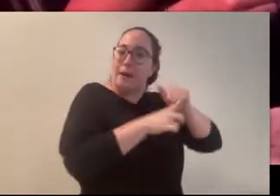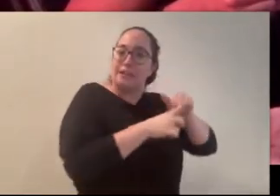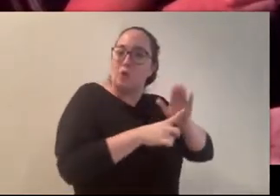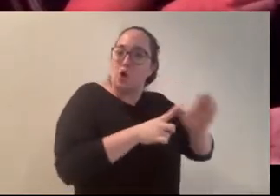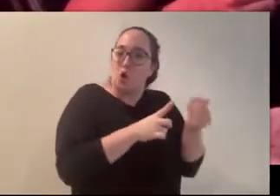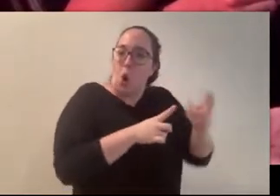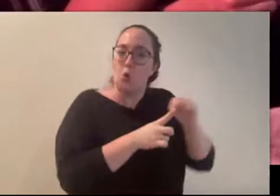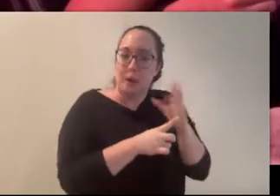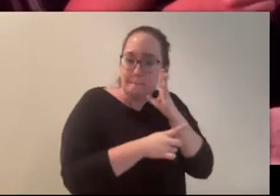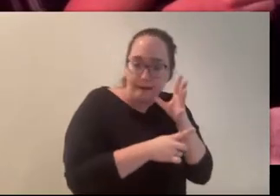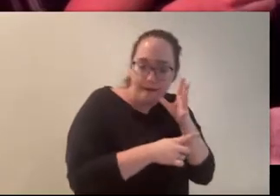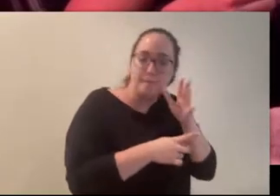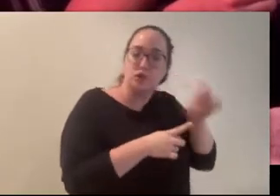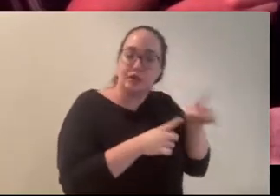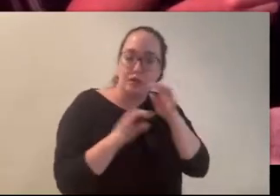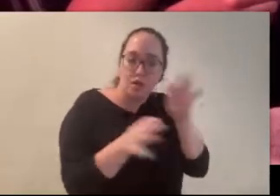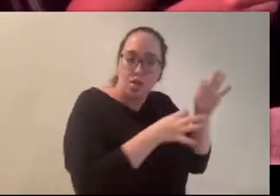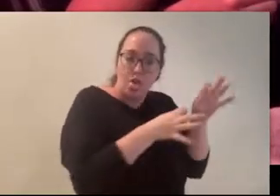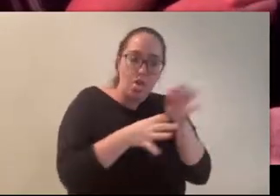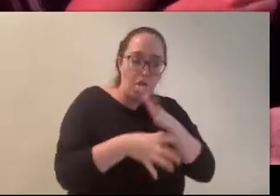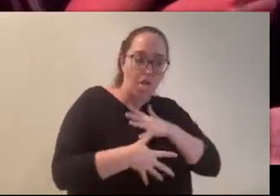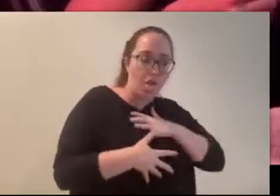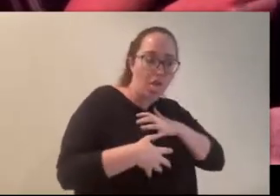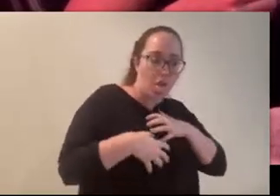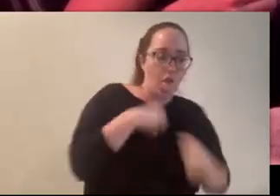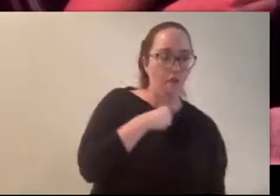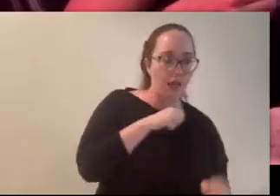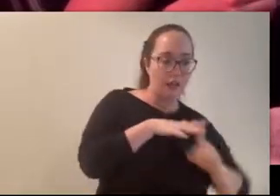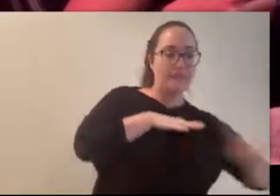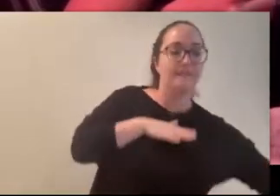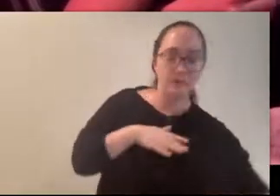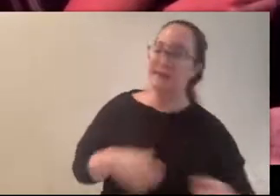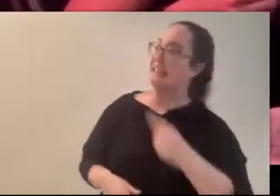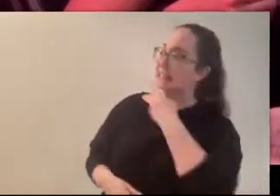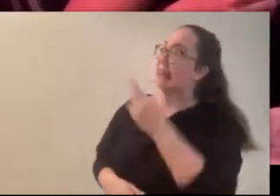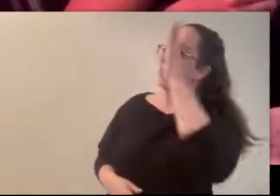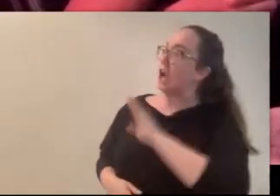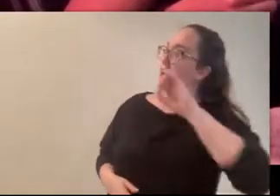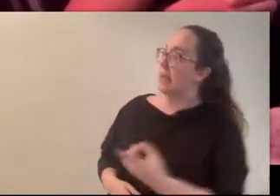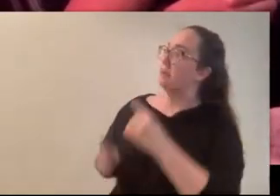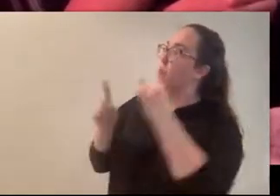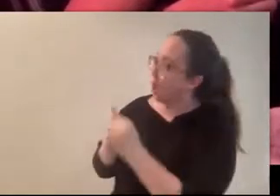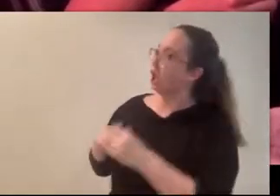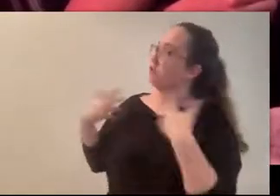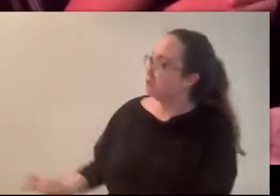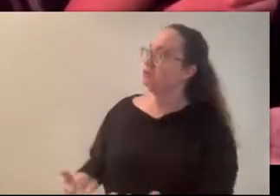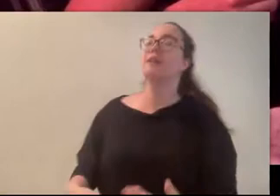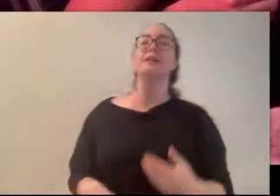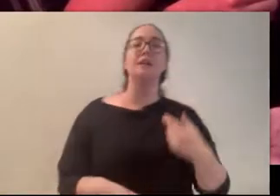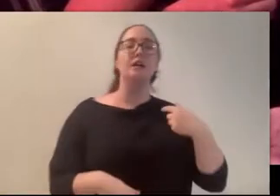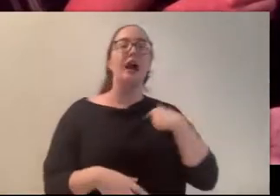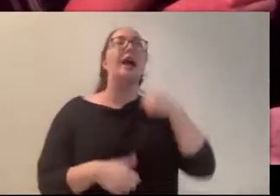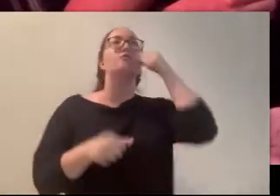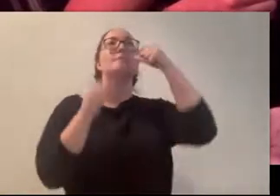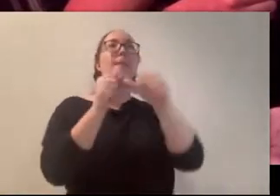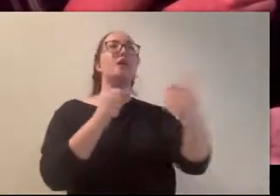gets distracted by her grief and leaves you alone, (Thomas) say the goddamn words! Jesus christ! (Carly) I heard Stefi’s voice from the previous day echo in my head.